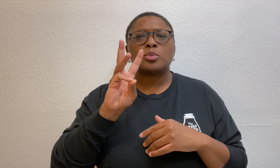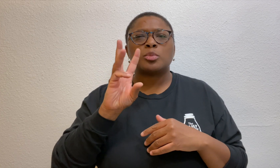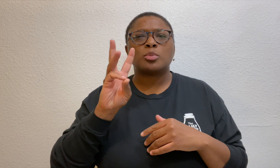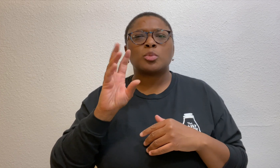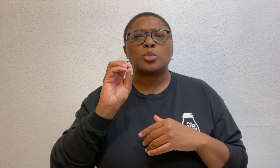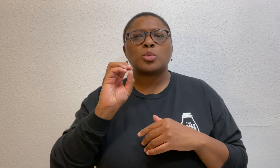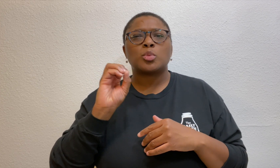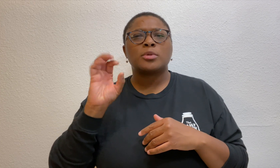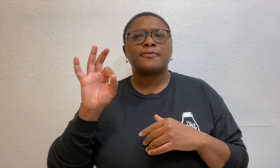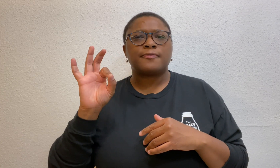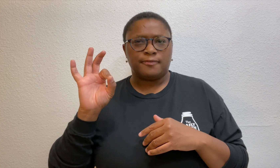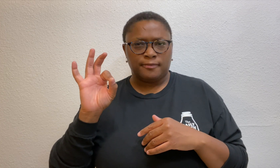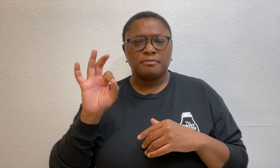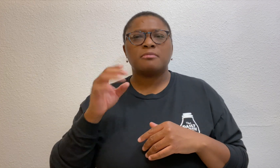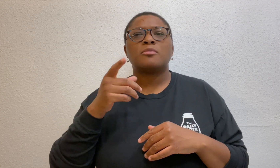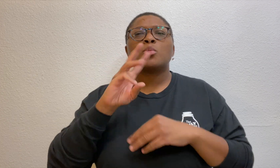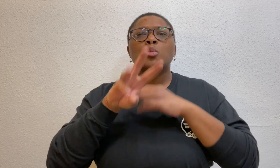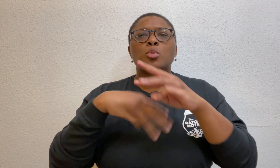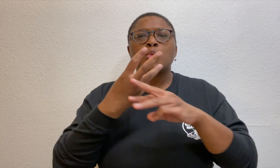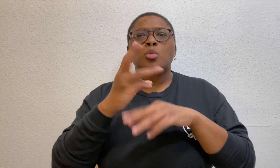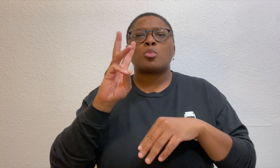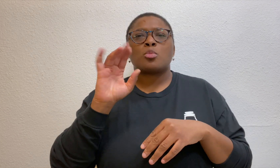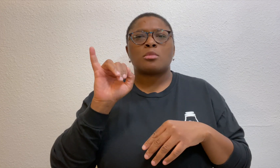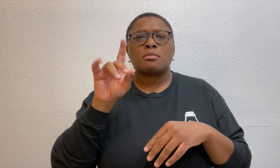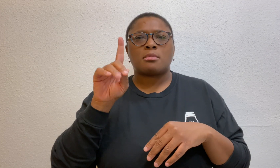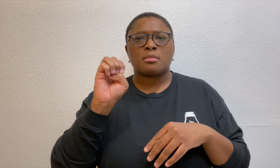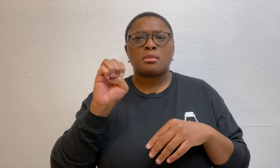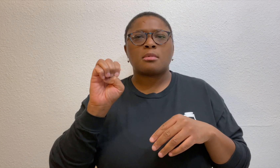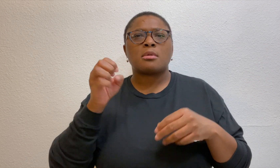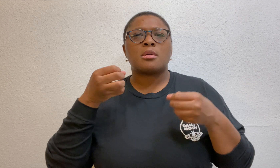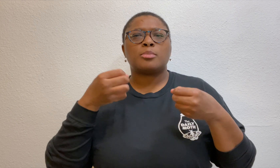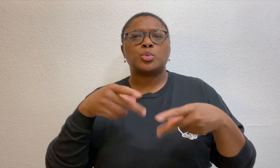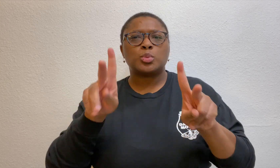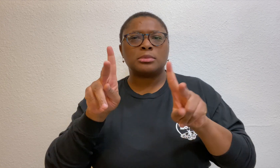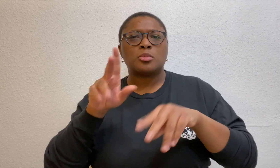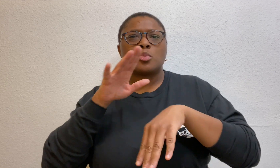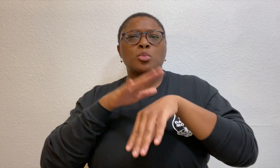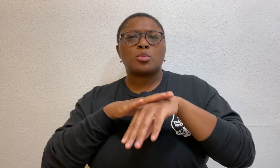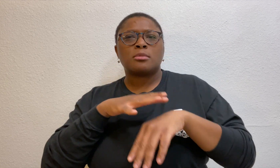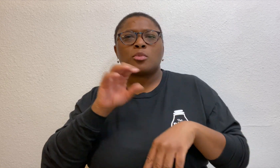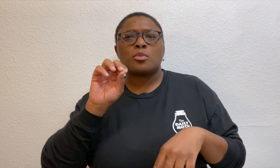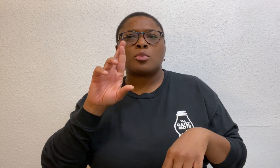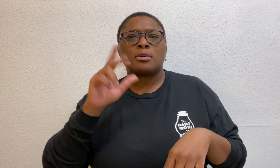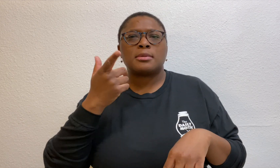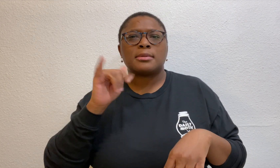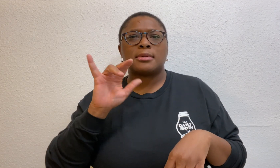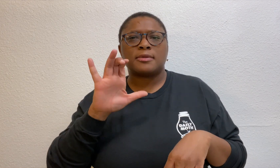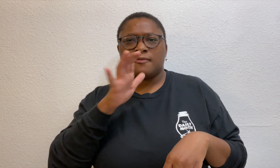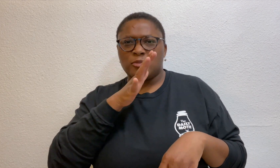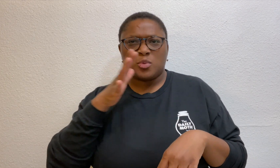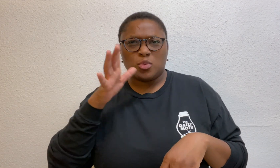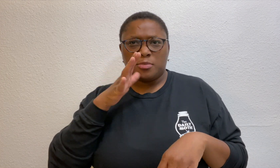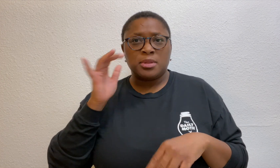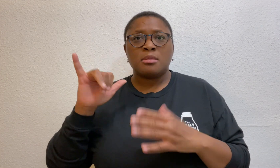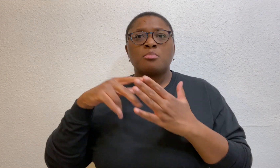the WWOOF (Worldwide Opportunities on Organic Farming)